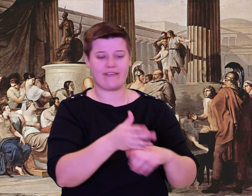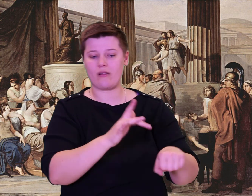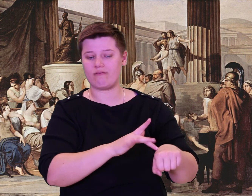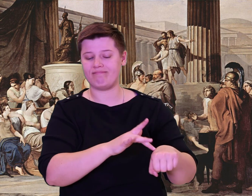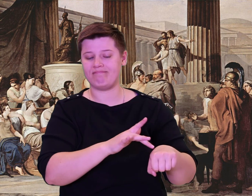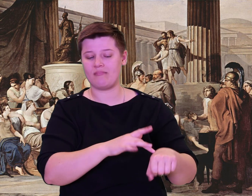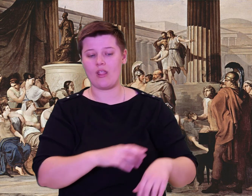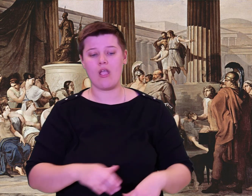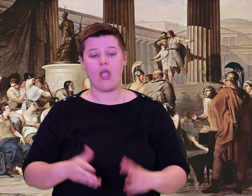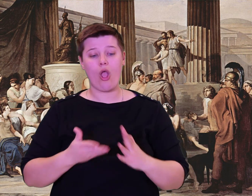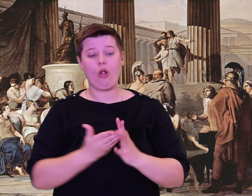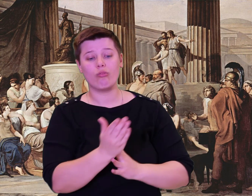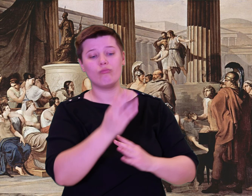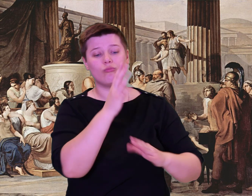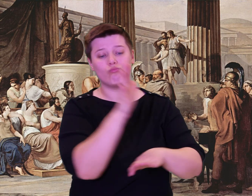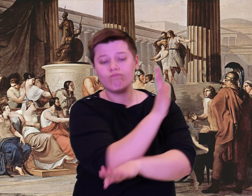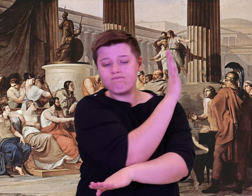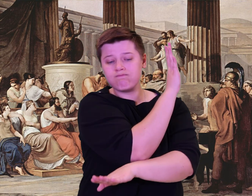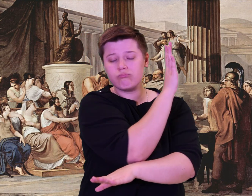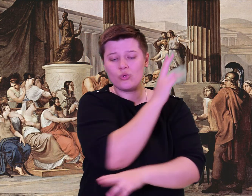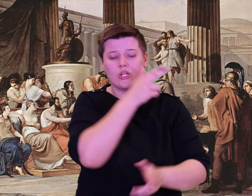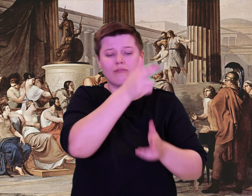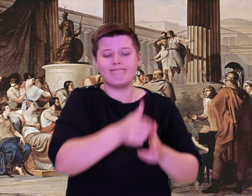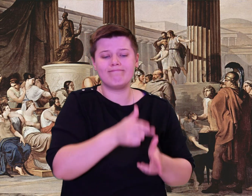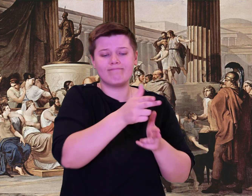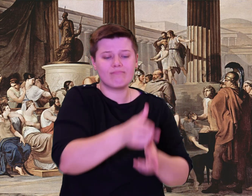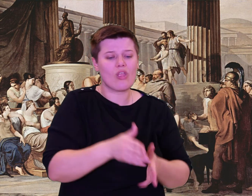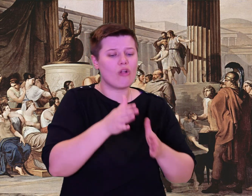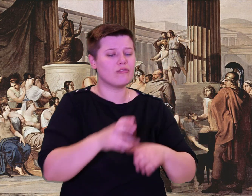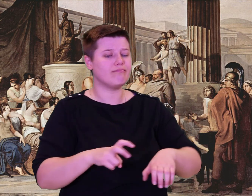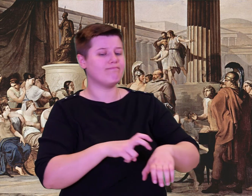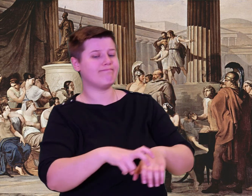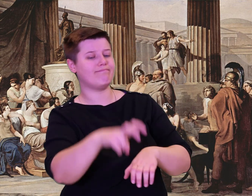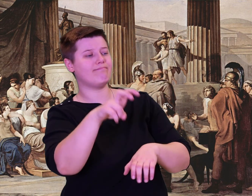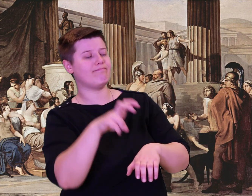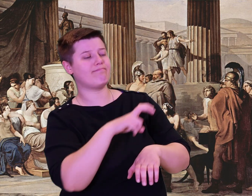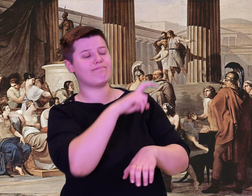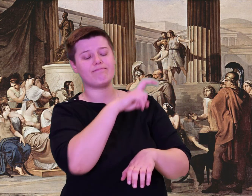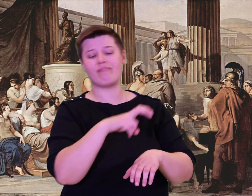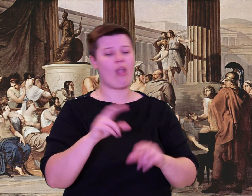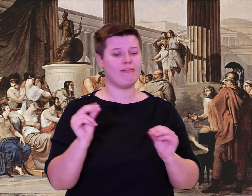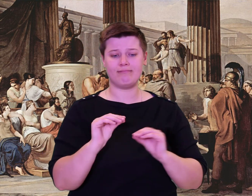the barley, grain, and clustering wine grapes all flourish there, increased by